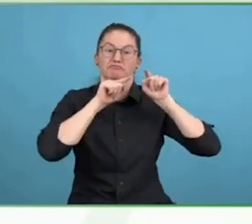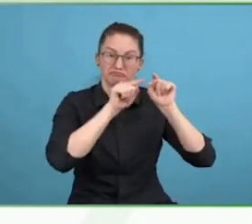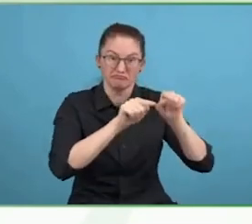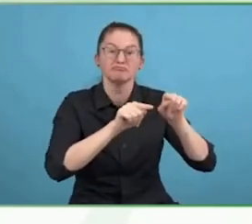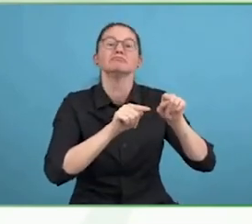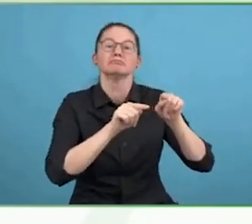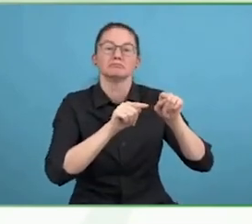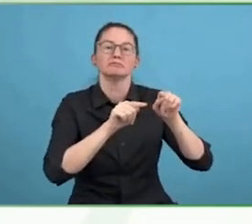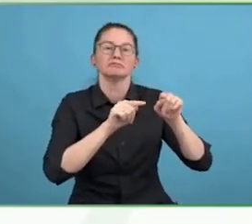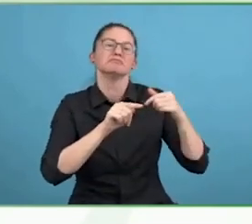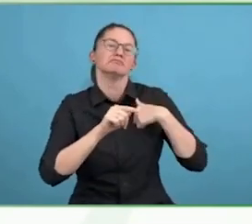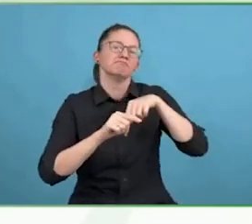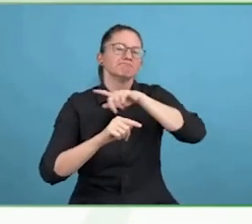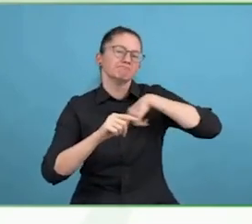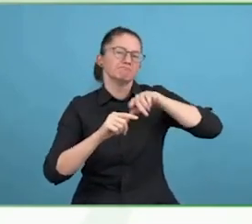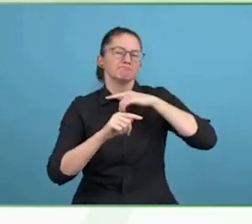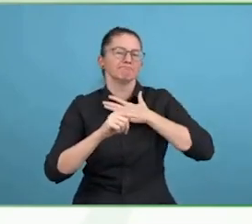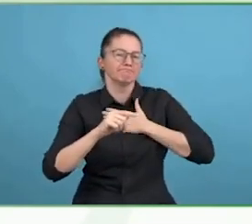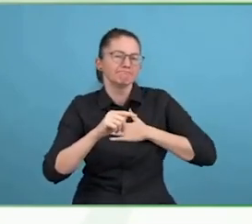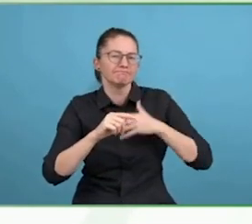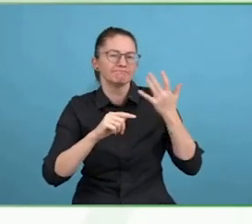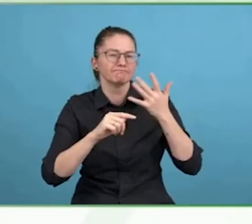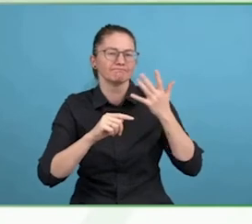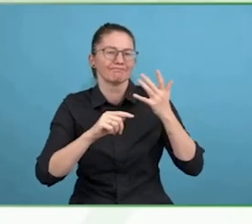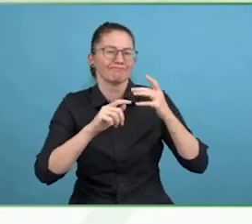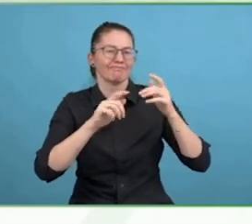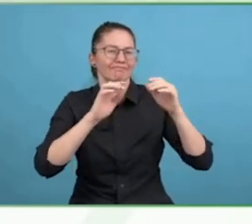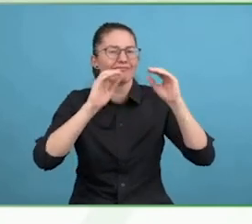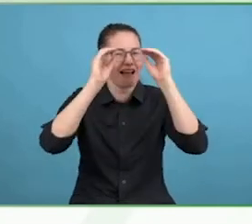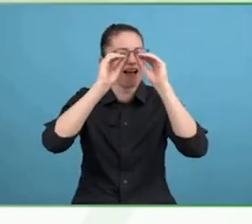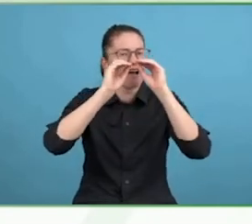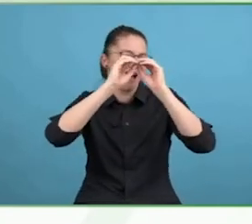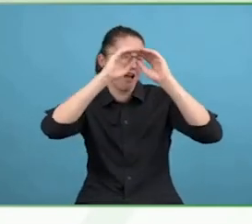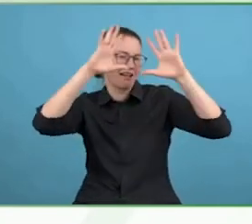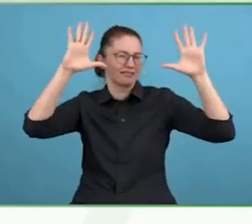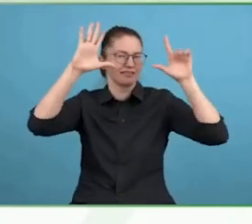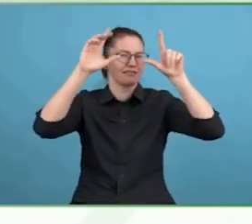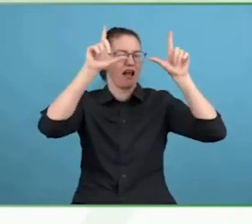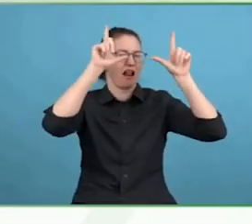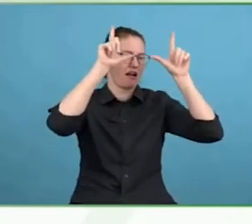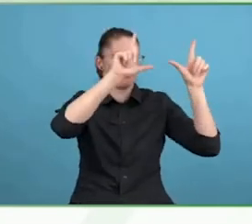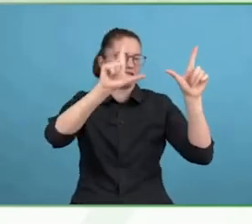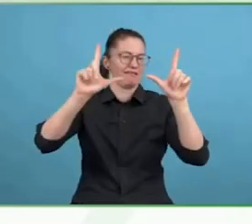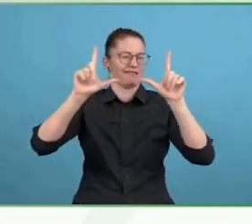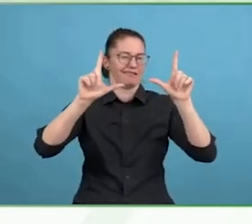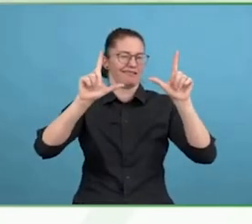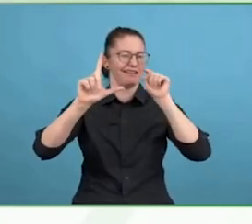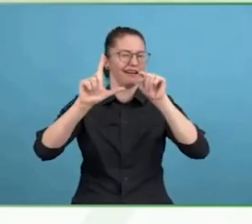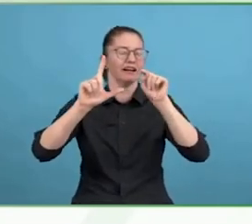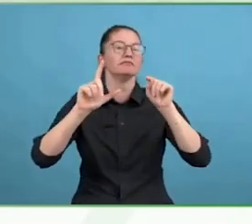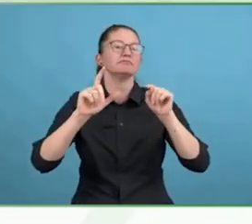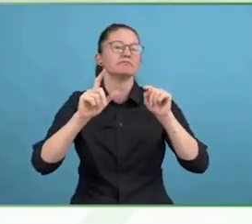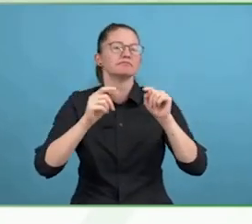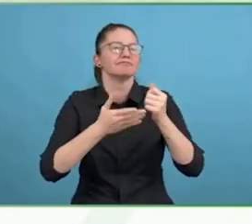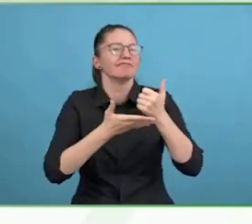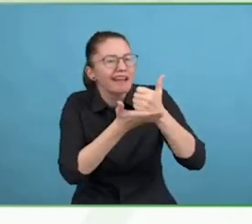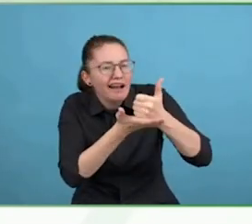fashion and rock 'n' roll into working in the humanitarian sector. I would say, I was not a photojournalist, I was an angry man